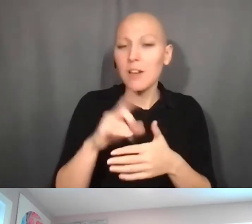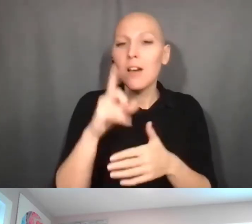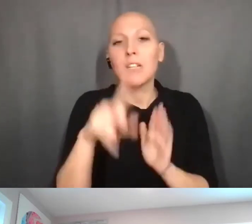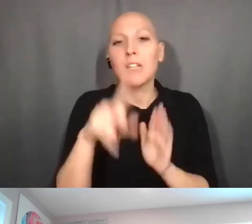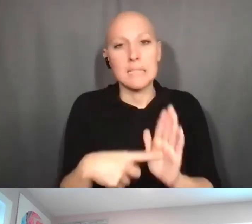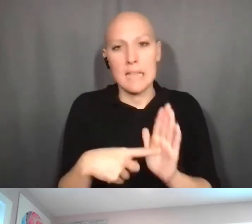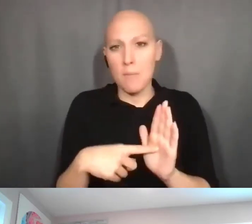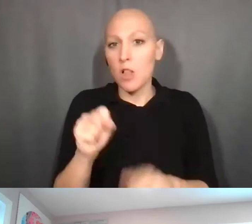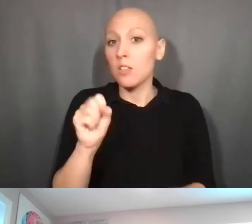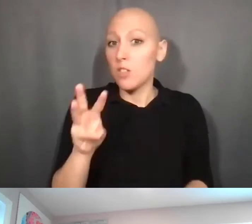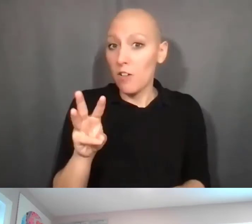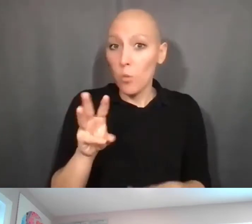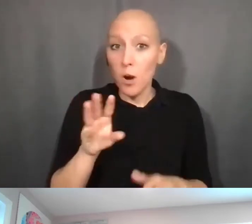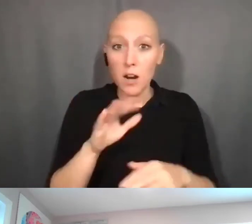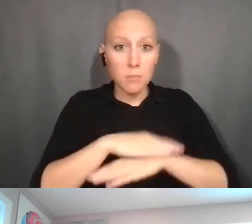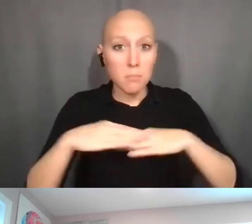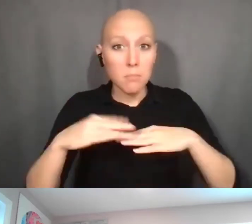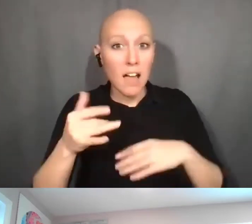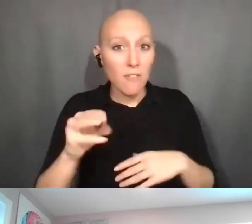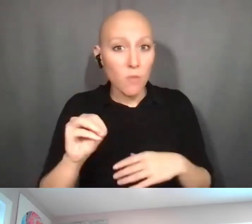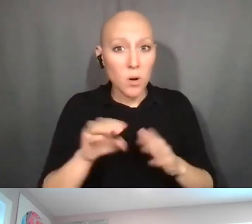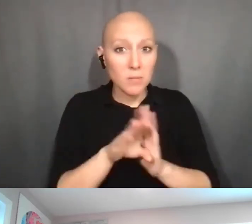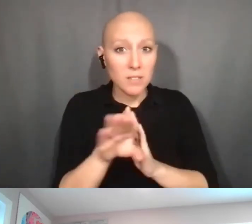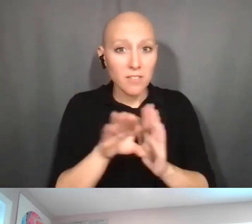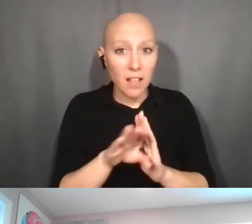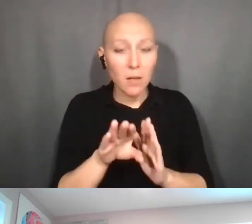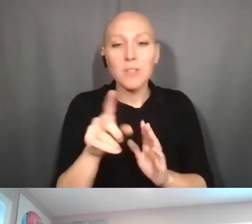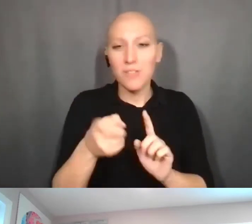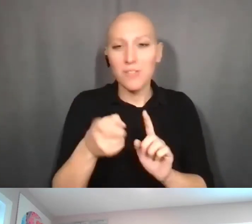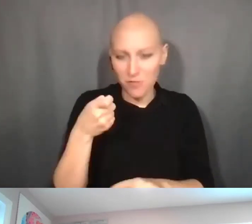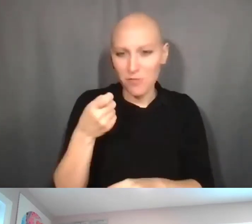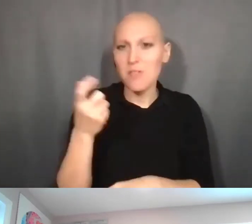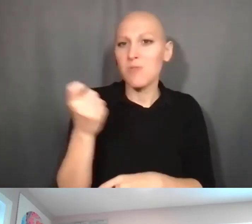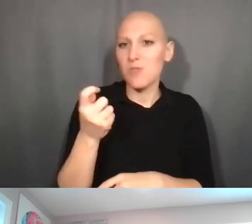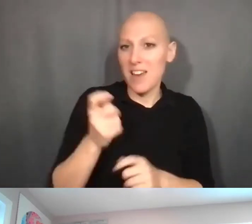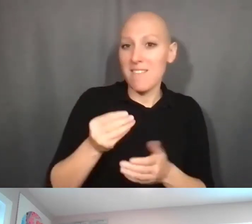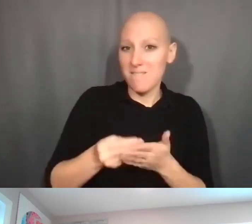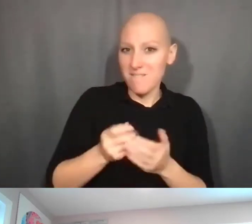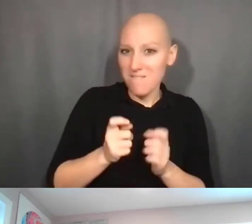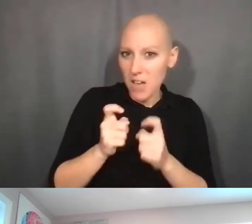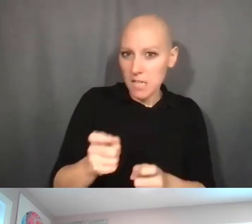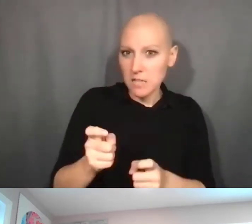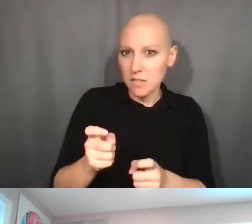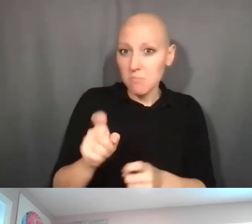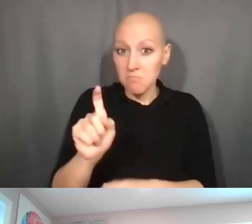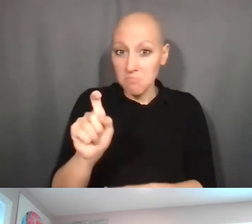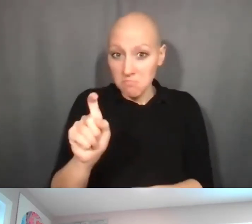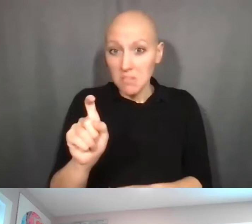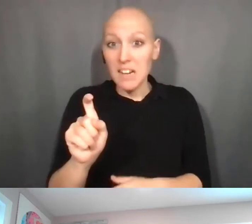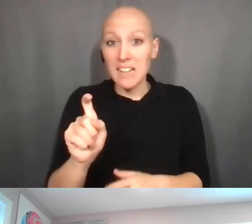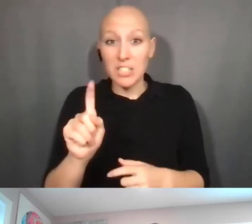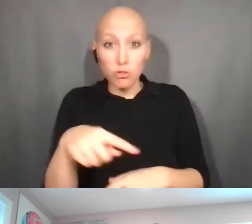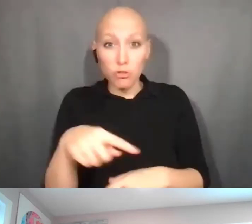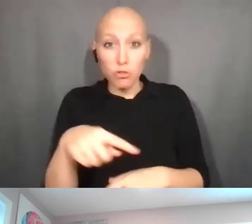were submitted. Mary Fran, you're muted.